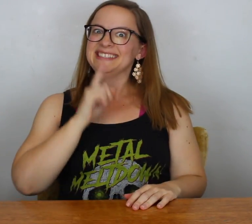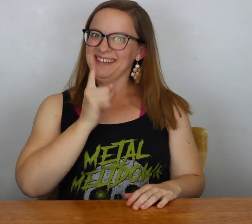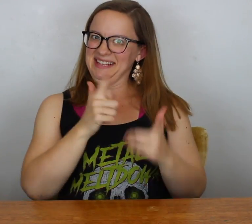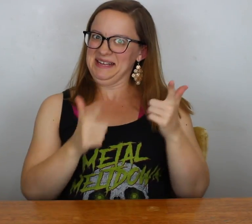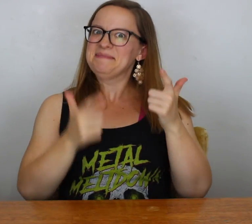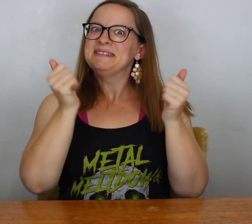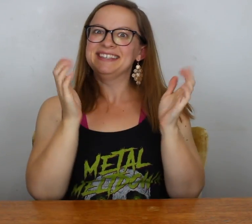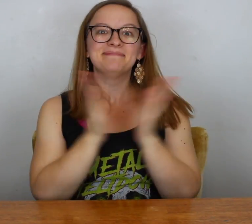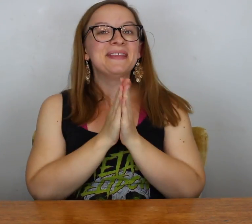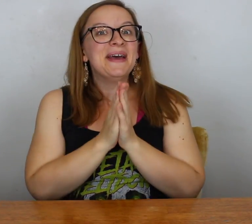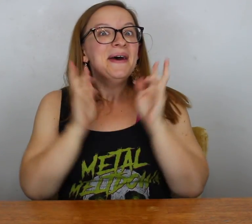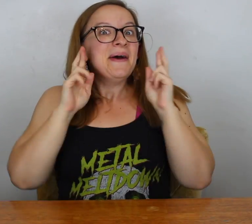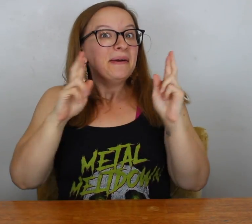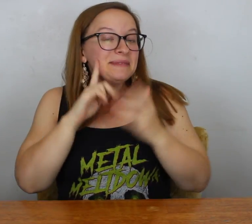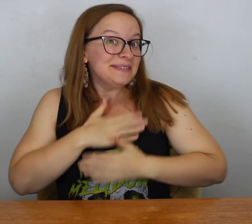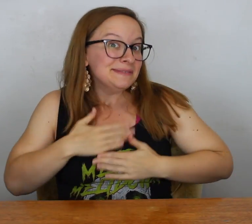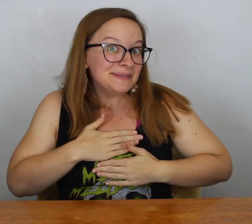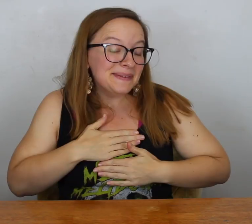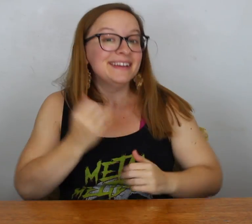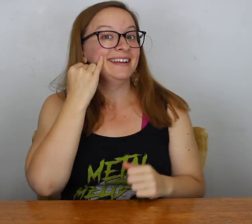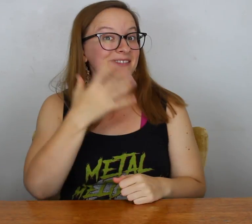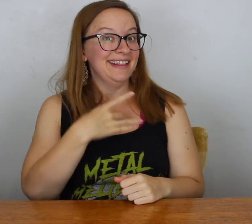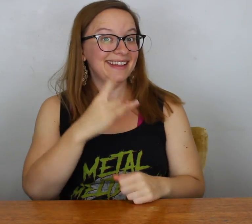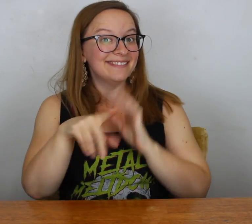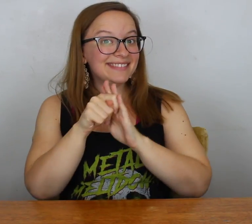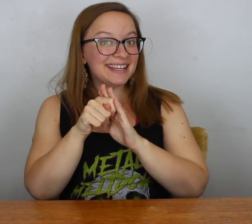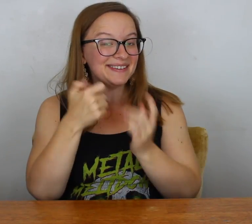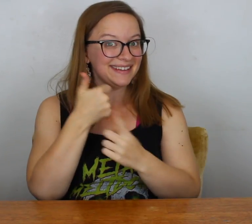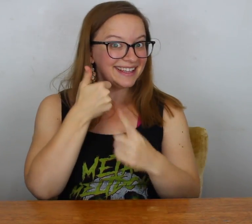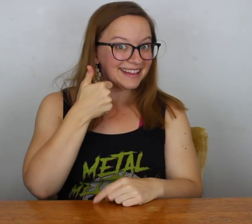So, belly's definitely getting bigger! I hope you enjoyed the video.